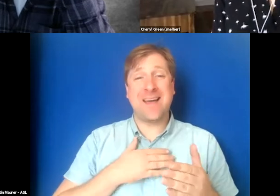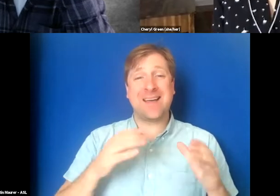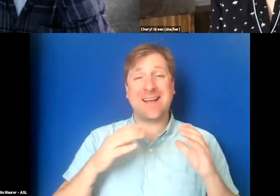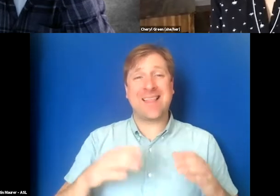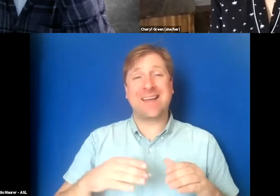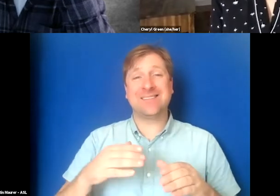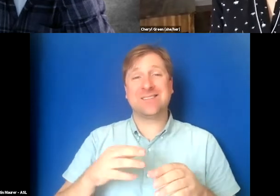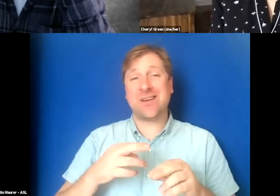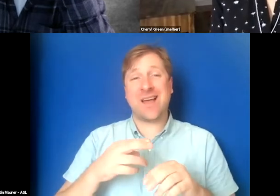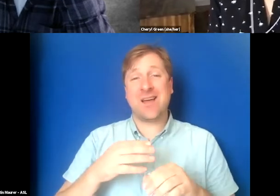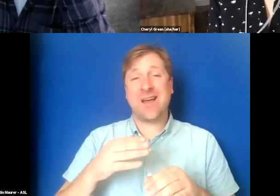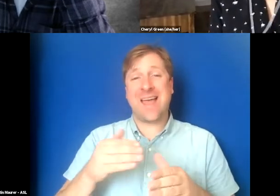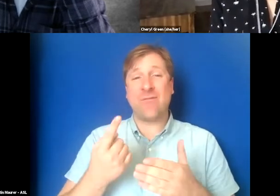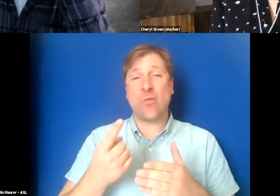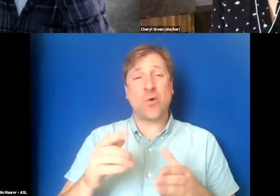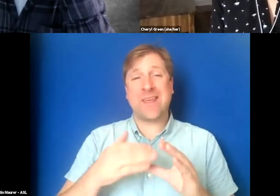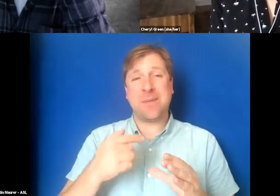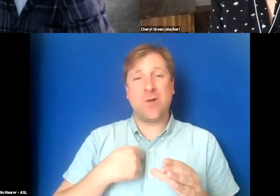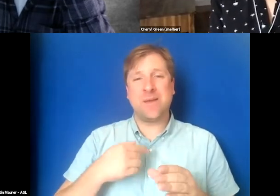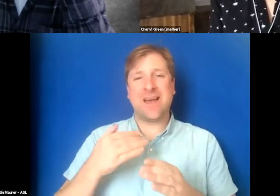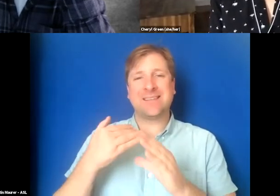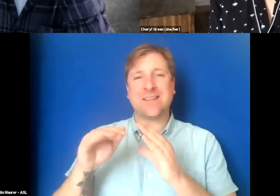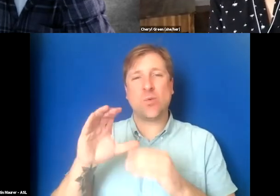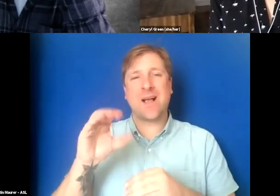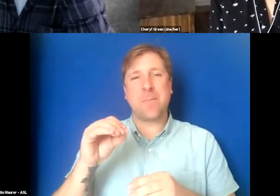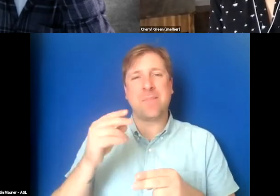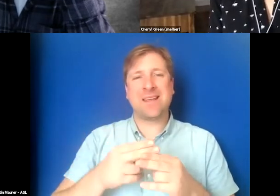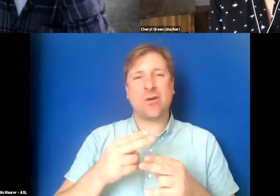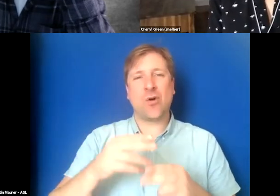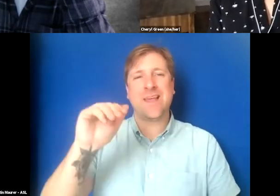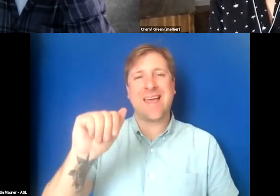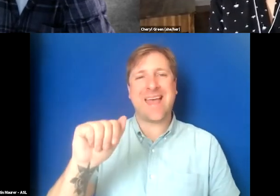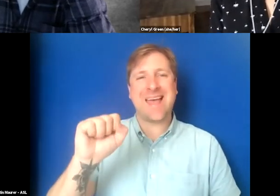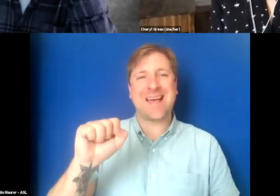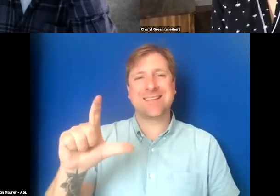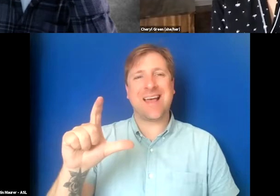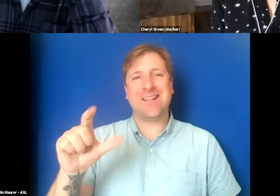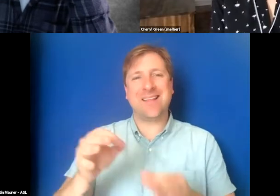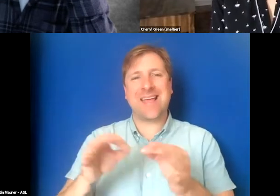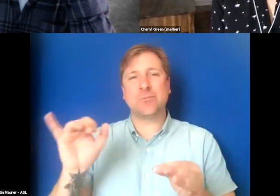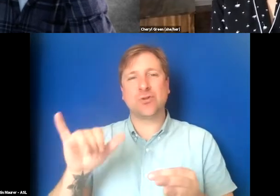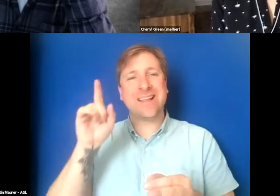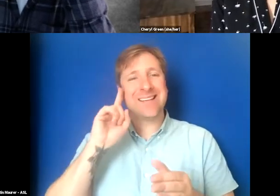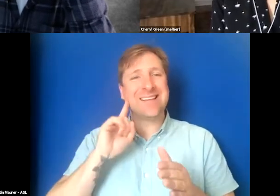Almost everybody who emailed me, I just referred them to the company called ASL Captions. It's a deaf run captioning company.